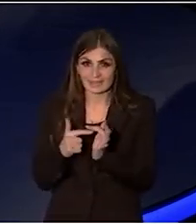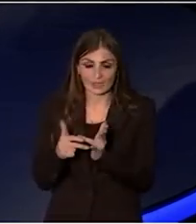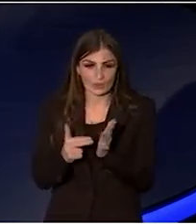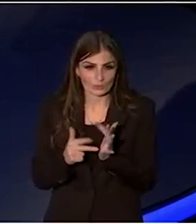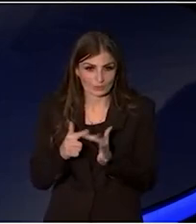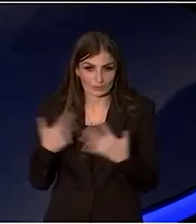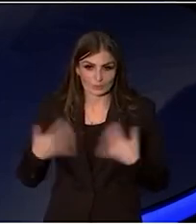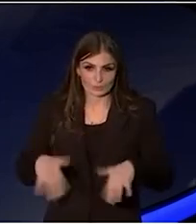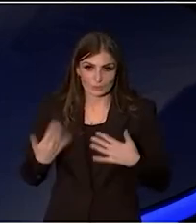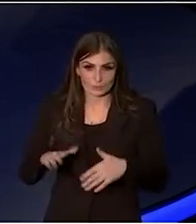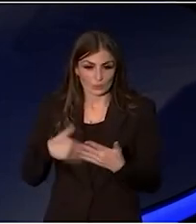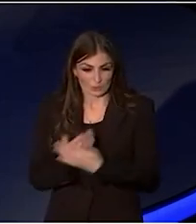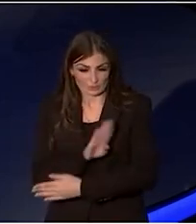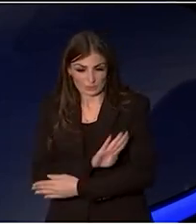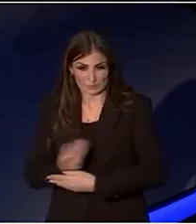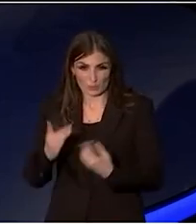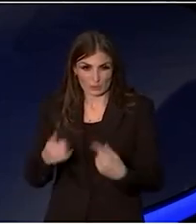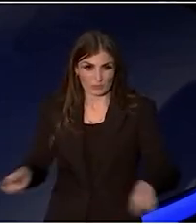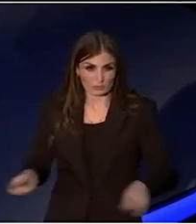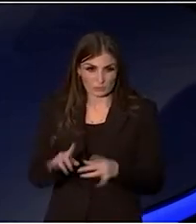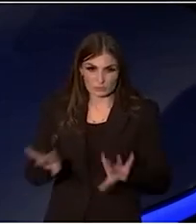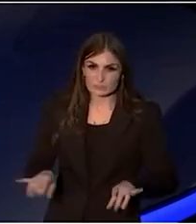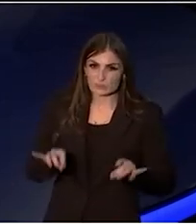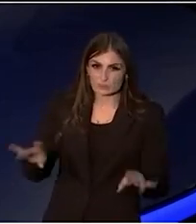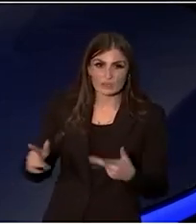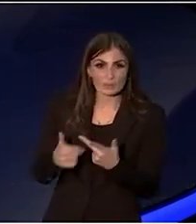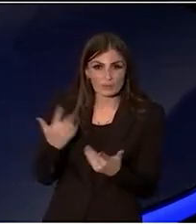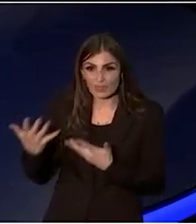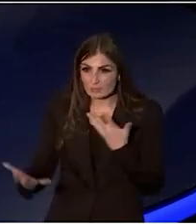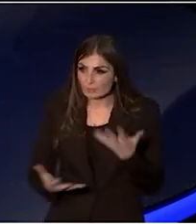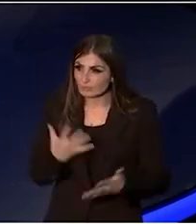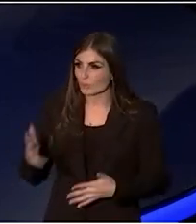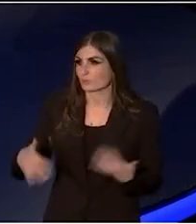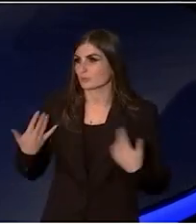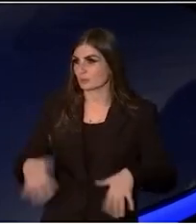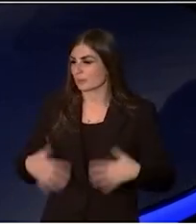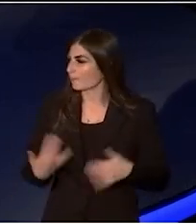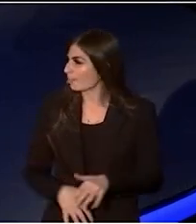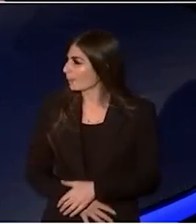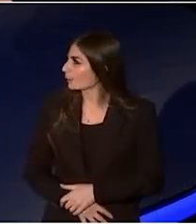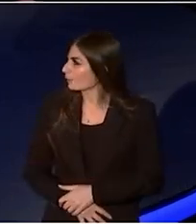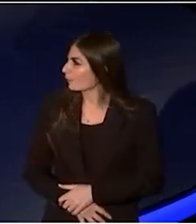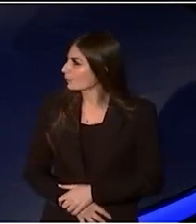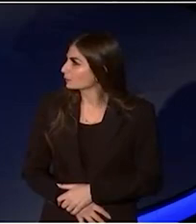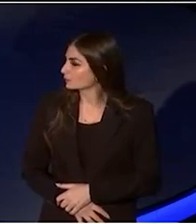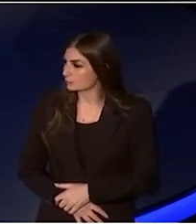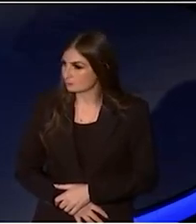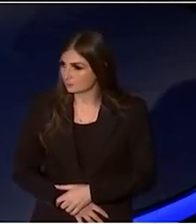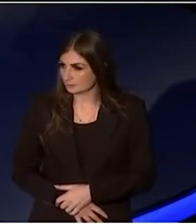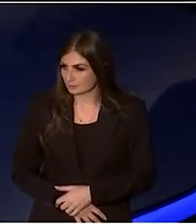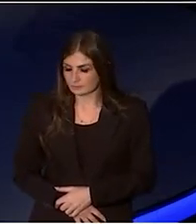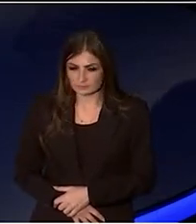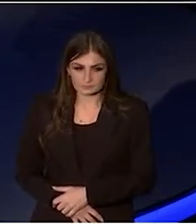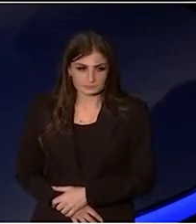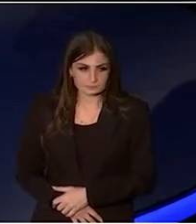going on to the Board of Music Australia with other performers, like I've been a personal fan for a long time of Sophie Payten,